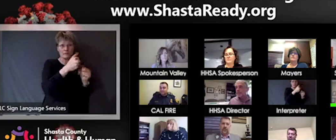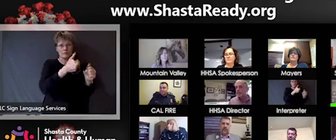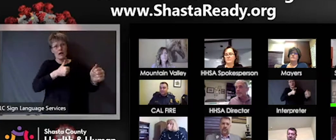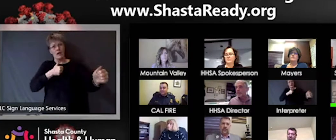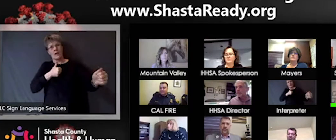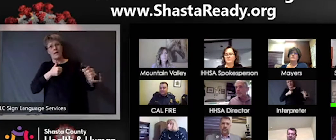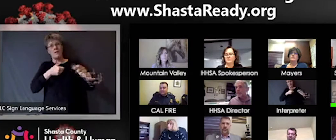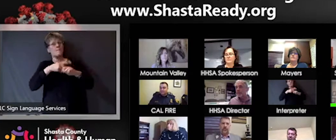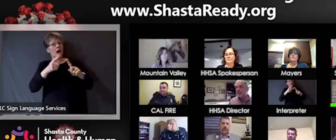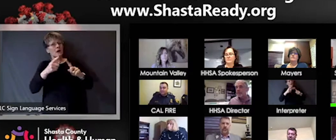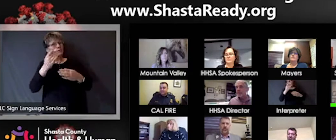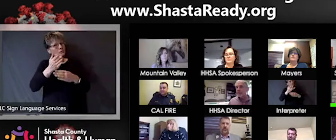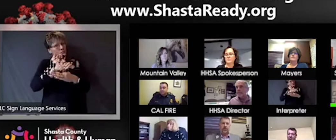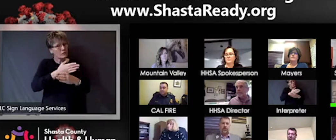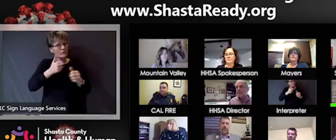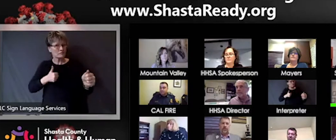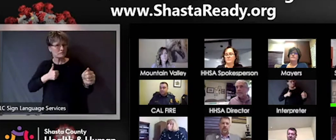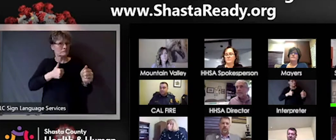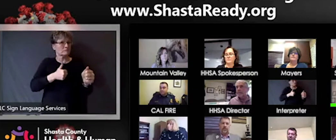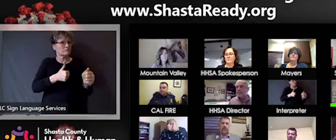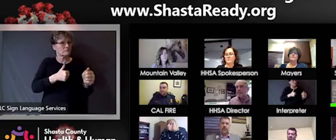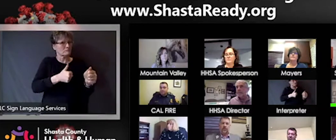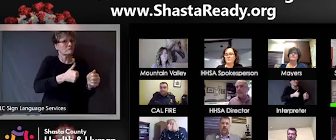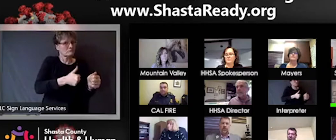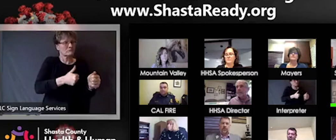supplies, but we're trying to redistribute to make those available